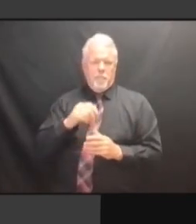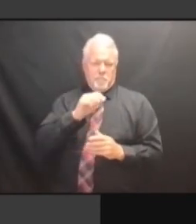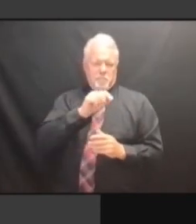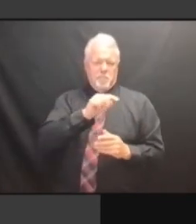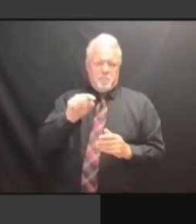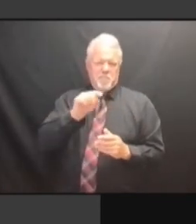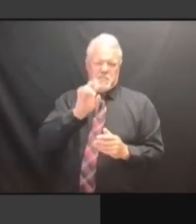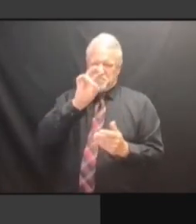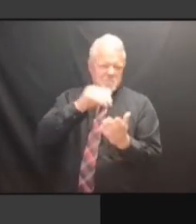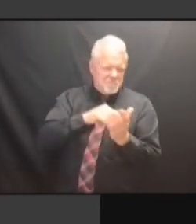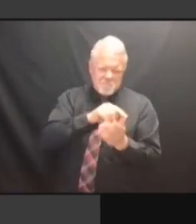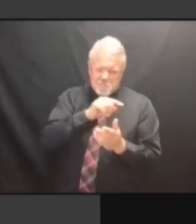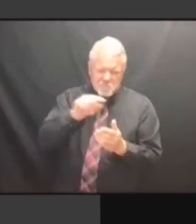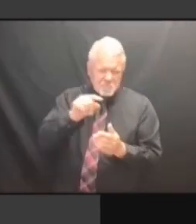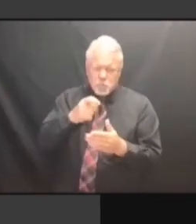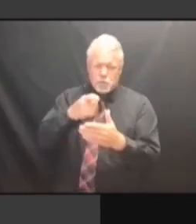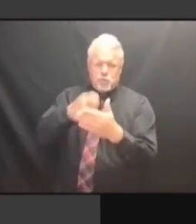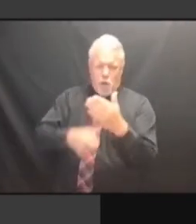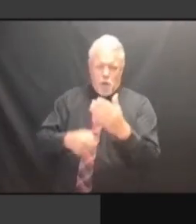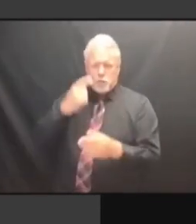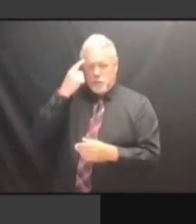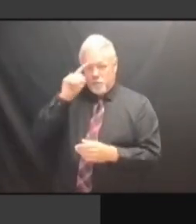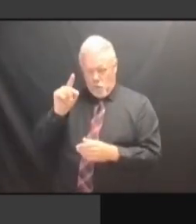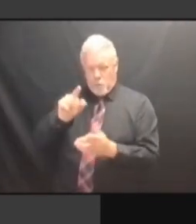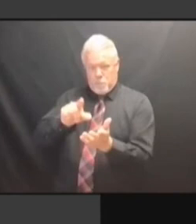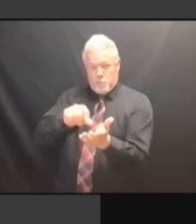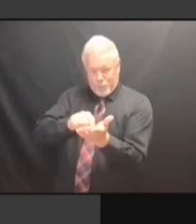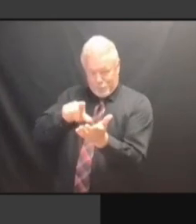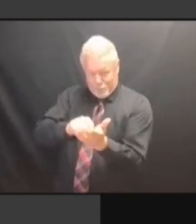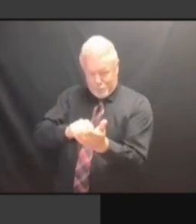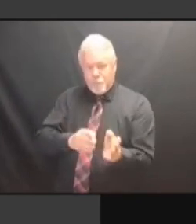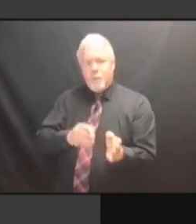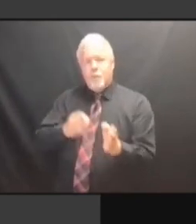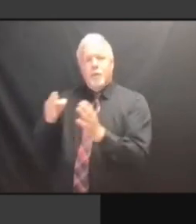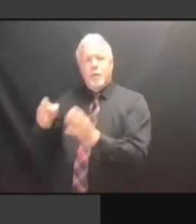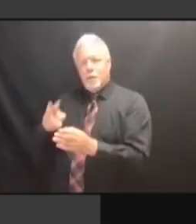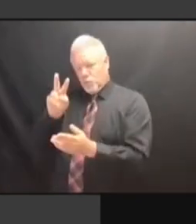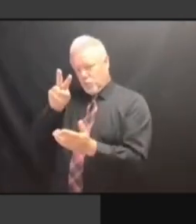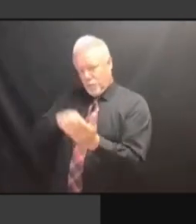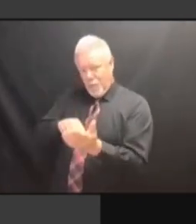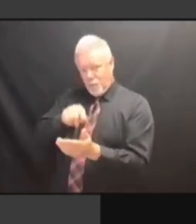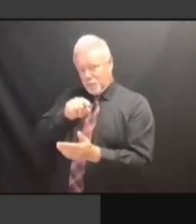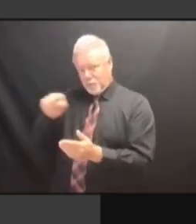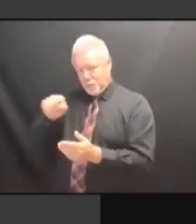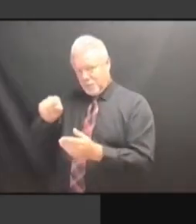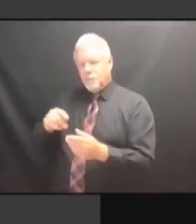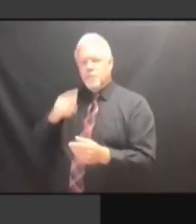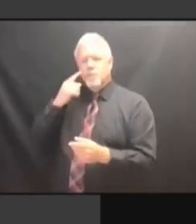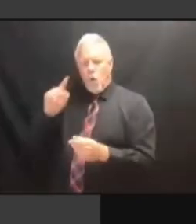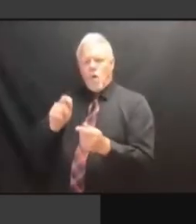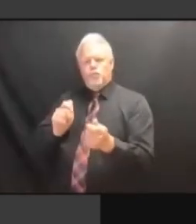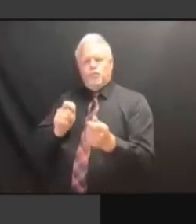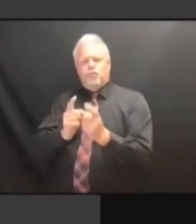ANOTHER $2,300. SO WE WILL PROCEED ANOTHER $2,300. SO WE WILL PROCEED WITH ANOTHER $2,300. SO WE WILL PROCEED WITH THAT SO WE WILL PROCEED WITH THAT SO WE WILL PROCEED WITH THAT SHORTLY. SHORTLY. SHORTLY. AS SHORTLY. AS TOM SHORTLY. AS TOM SAID, SHORTLY. AS TOM SAID, WE SHORTLY. AS TOM SAID, WE HAVE SHORTLY. AS TOM SAID, WE HAVE THE AS TOM SAID, WE HAVE THE AS TOM SAID, WE HAVE THE TRANSLATIONS AS TOM SAID, WE HAVE THE TRANSLATIONS FOR AS TOM SAID, WE HAVE THE TRANSLATIONS FOR THE AS TOM SAID, WE HAVE THE TRANSLATIONS FOR THE BALLOT TRANSLATIONS FOR THE BALLOT TRANSLATIONS FOR THE BALLOT PROPS TRANSLATIONS FOR THE BALLOT PROPS FOR TRANSLATIONS FOR THE BALLOT PROPS FOR THE TRANSLATIONS FOR THE BALLOT PROPS FOR THE COUNTY TRANSLATIONS FOR THE BALLOT PROPS FOR THE COUNTY BOARDS TRANSLATIONS FOR THE BALLOT PROPS FOR THE COUNTY BOARDS AND PROPS FOR THE COUNTY BOARDS AND PROPS FOR THE COUNTY BOARDS AND ALSO